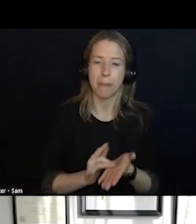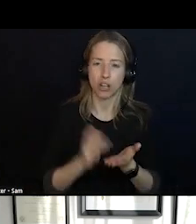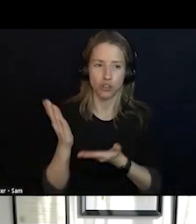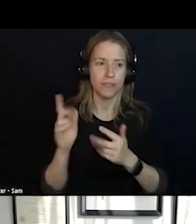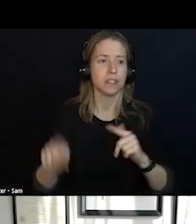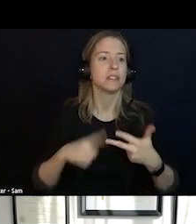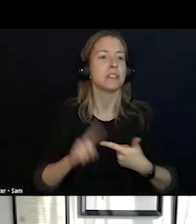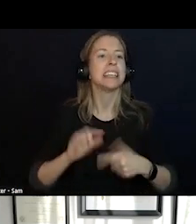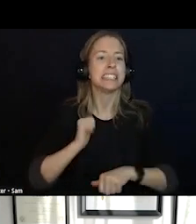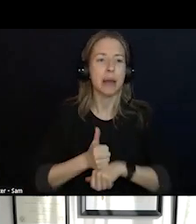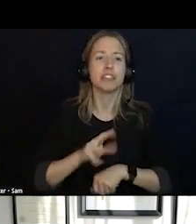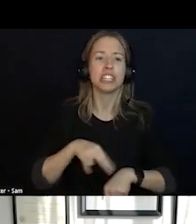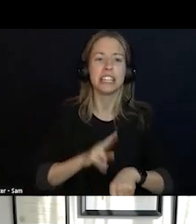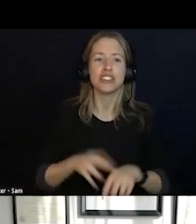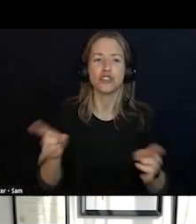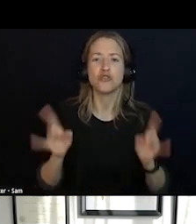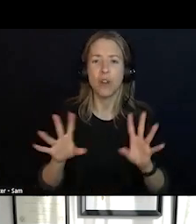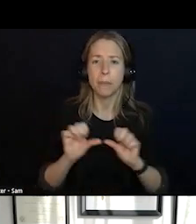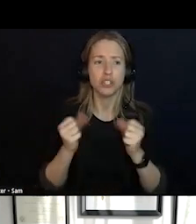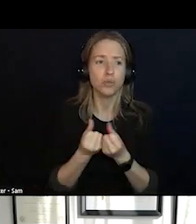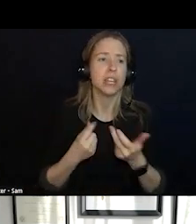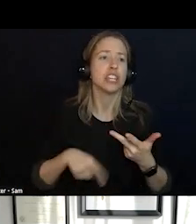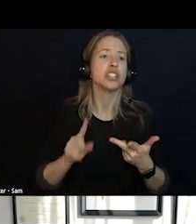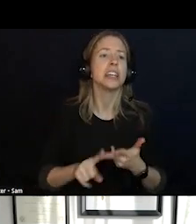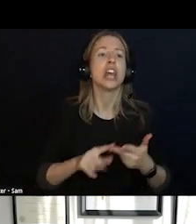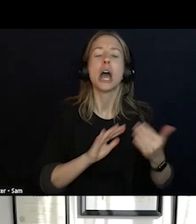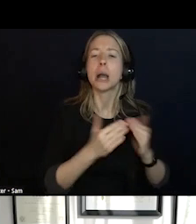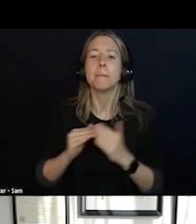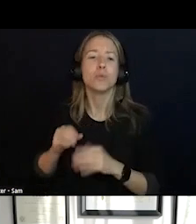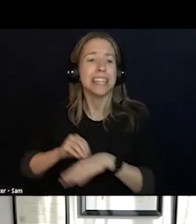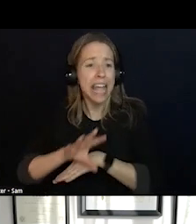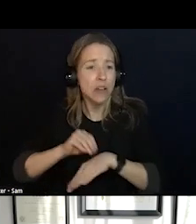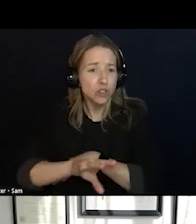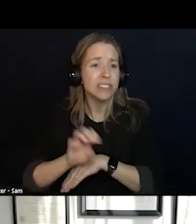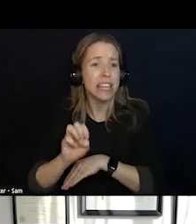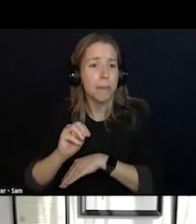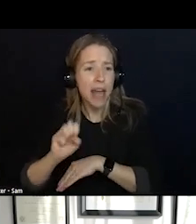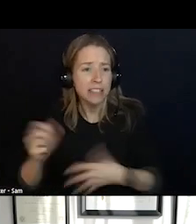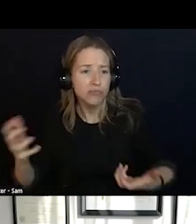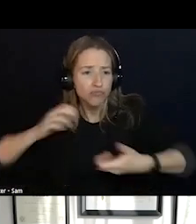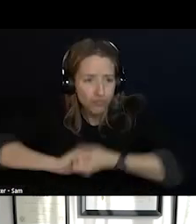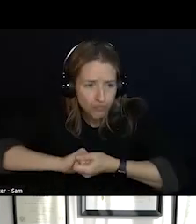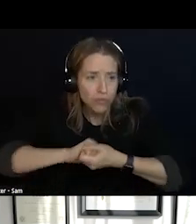COMMUNITY COUNCILS. FOUR IS FORM A NATIONAL COUNCIL ON ACCIDENT